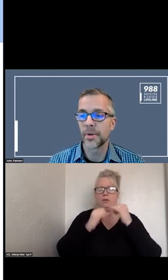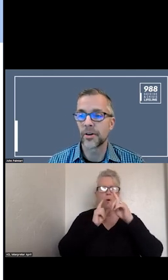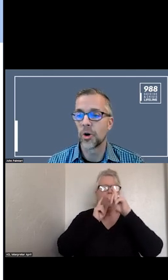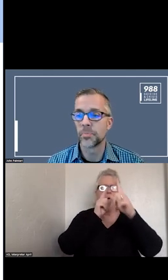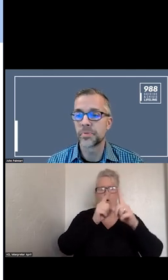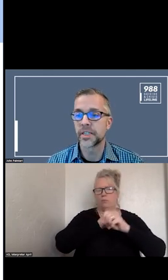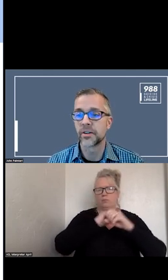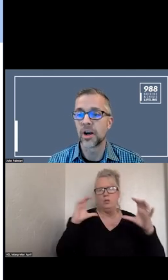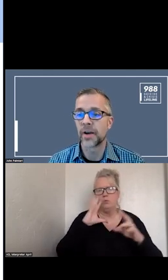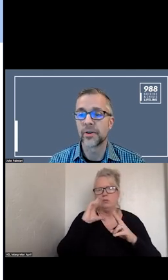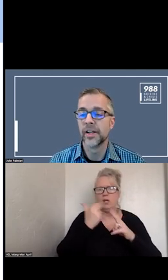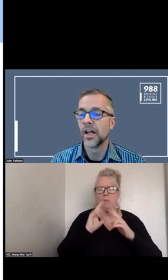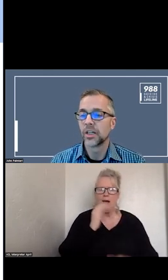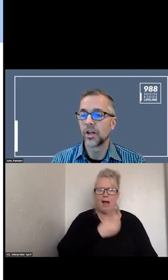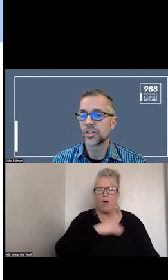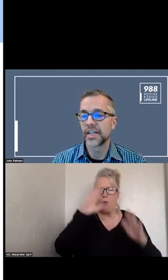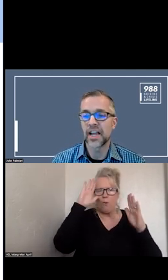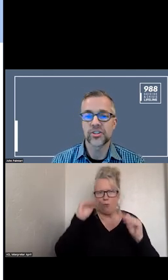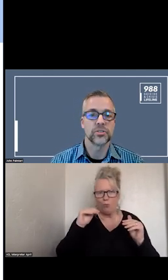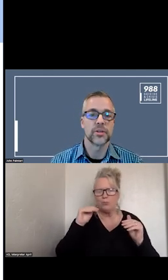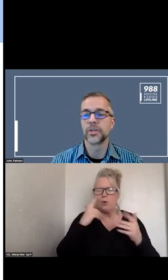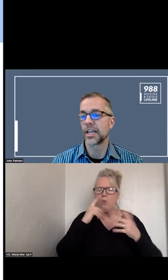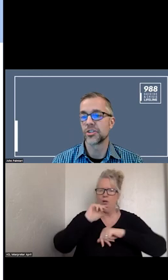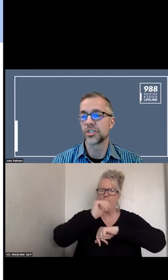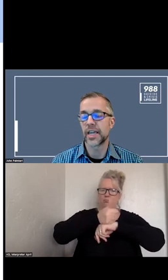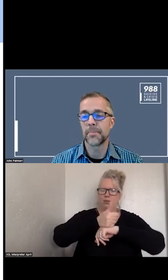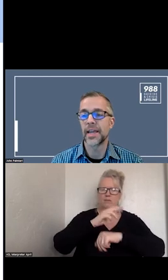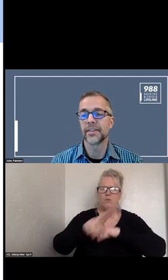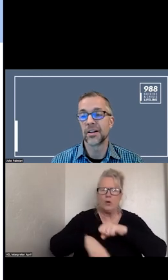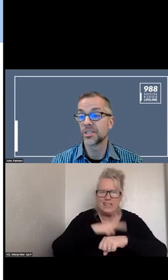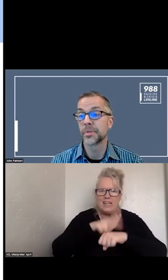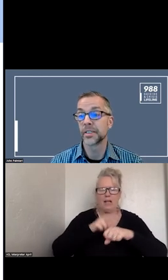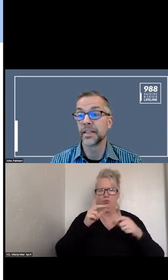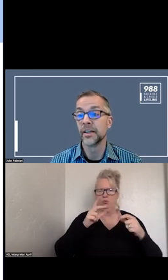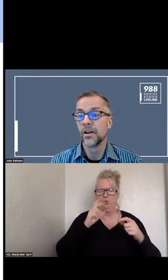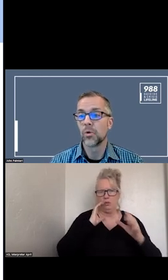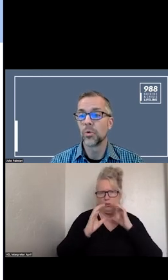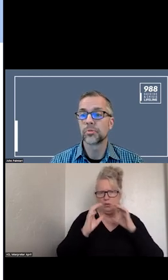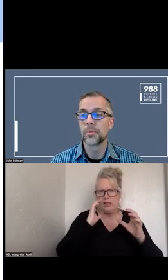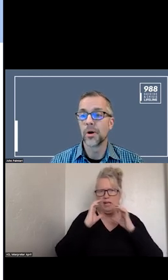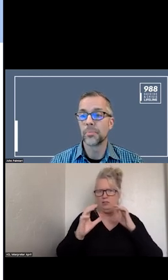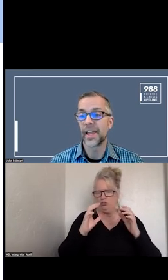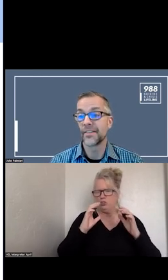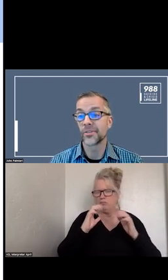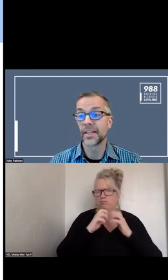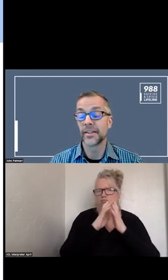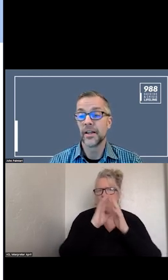ABOUT OUR HOPES HERE AROUND LAUNCHING A NATIONAL COMMUNICATIONS CAMPAIGN THAT ULTIMATELY WILL PROMOTE BEHAVIOR THAT